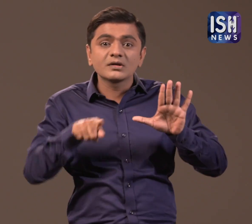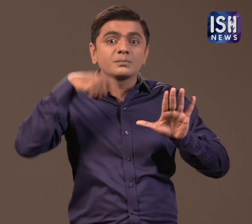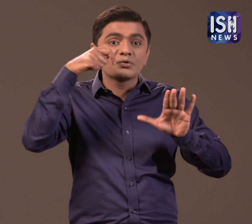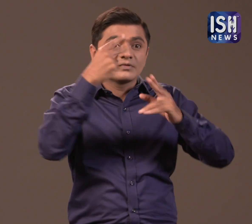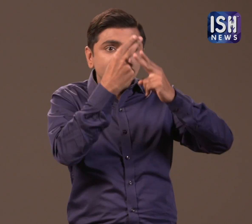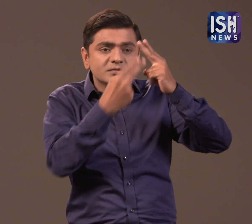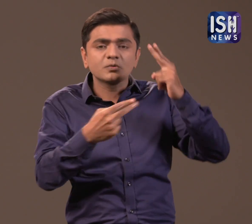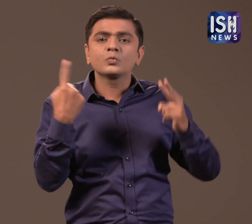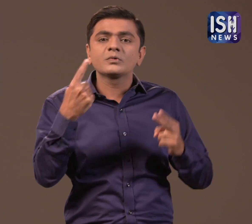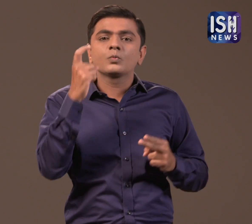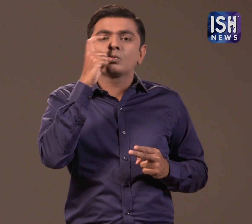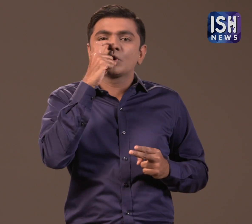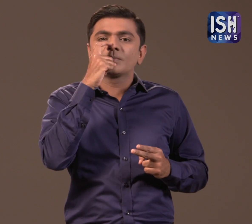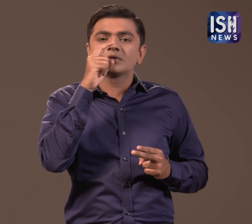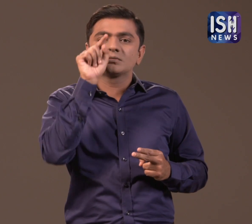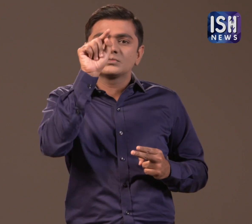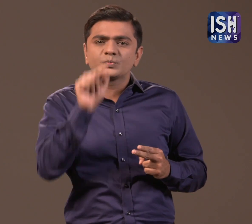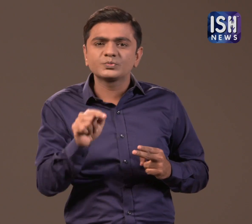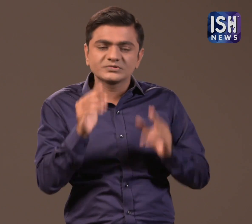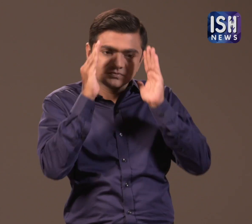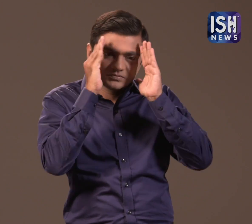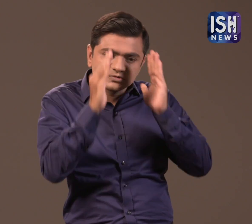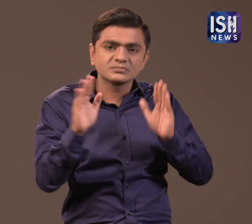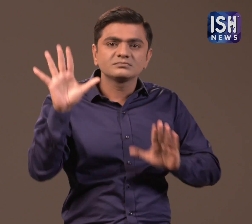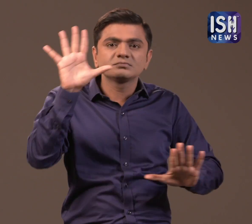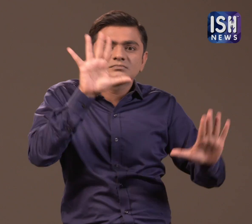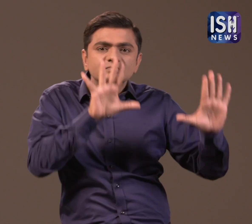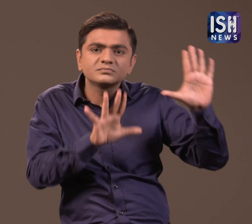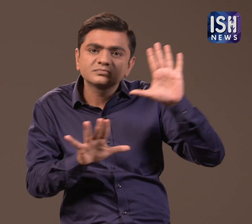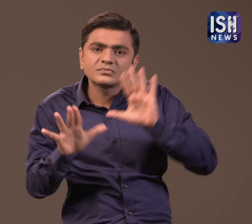It will be a women-centric film.